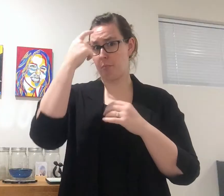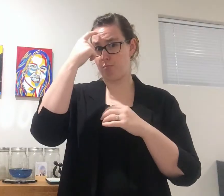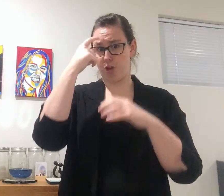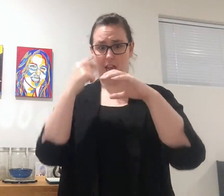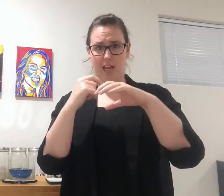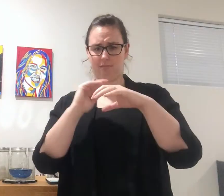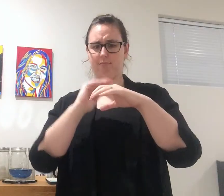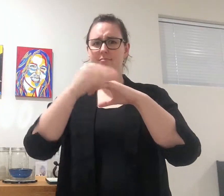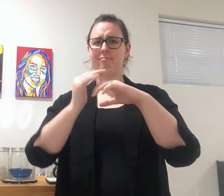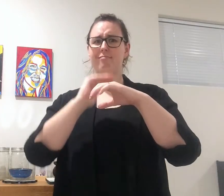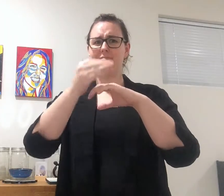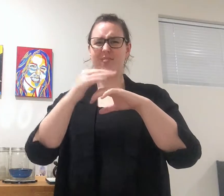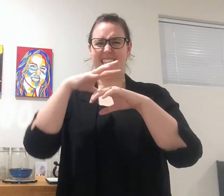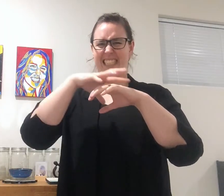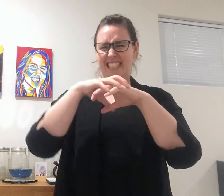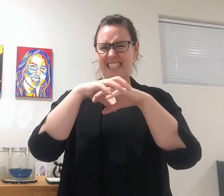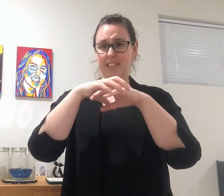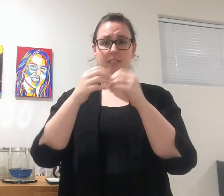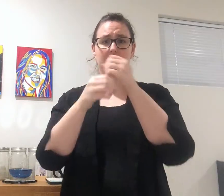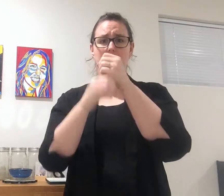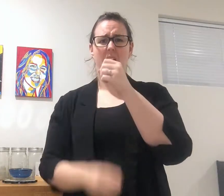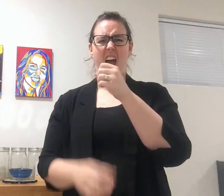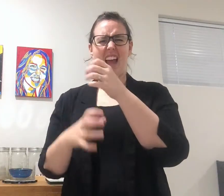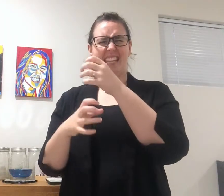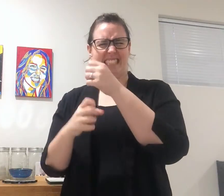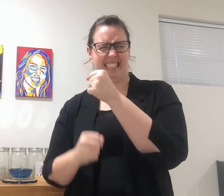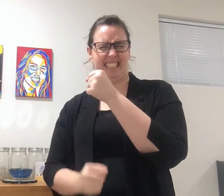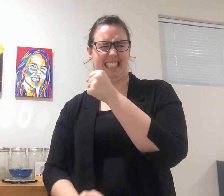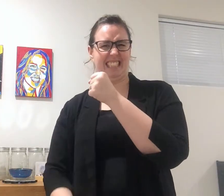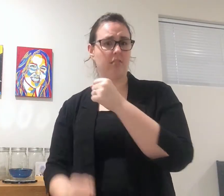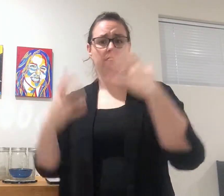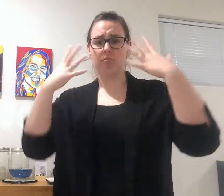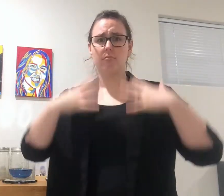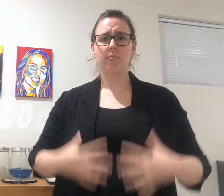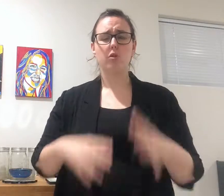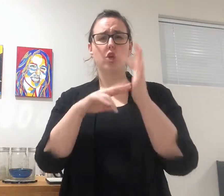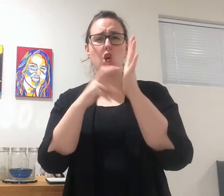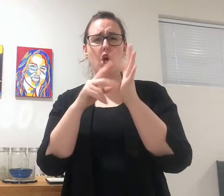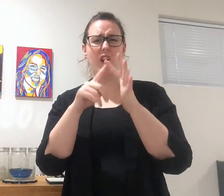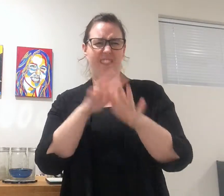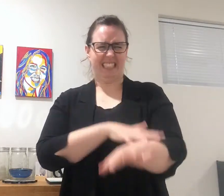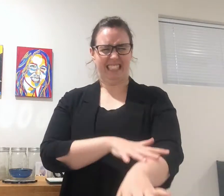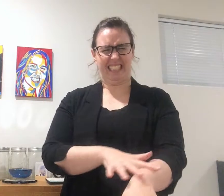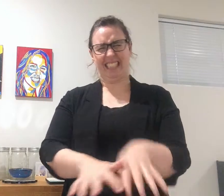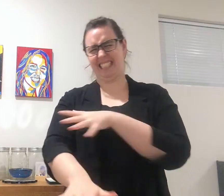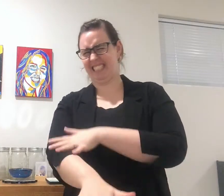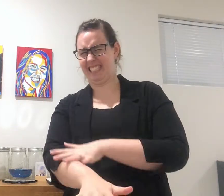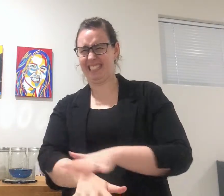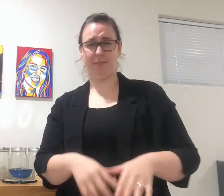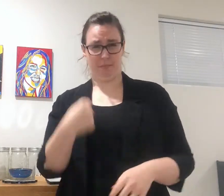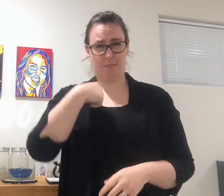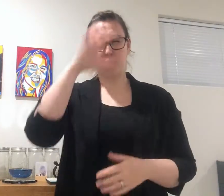It affects the meninges covering the brain as well as the whole spinal cords. It attacks the nerves too.